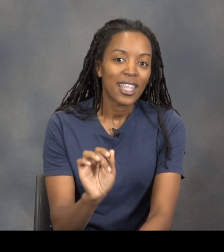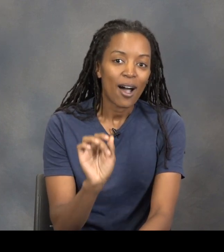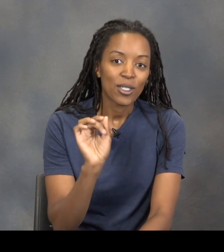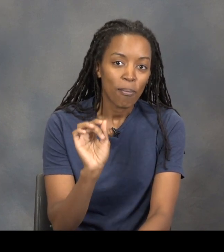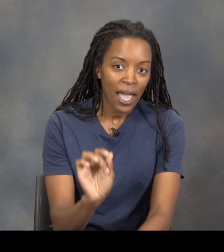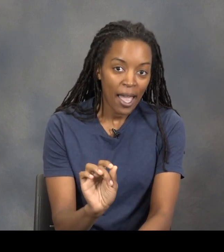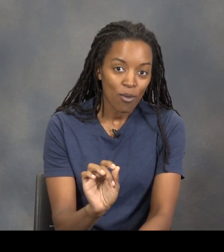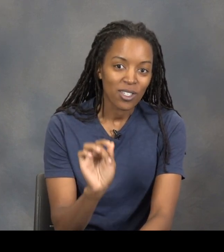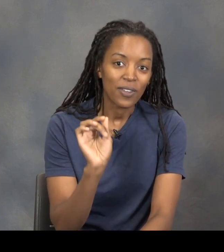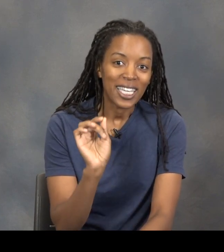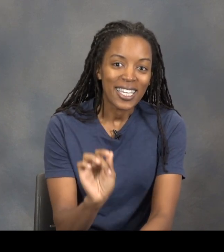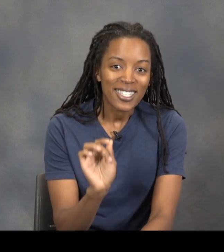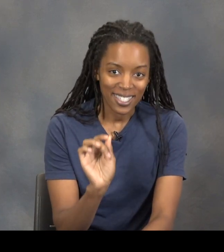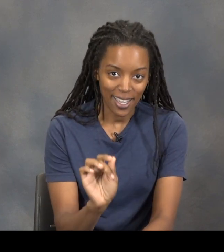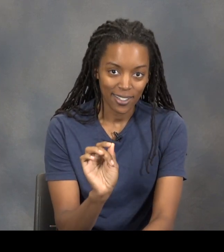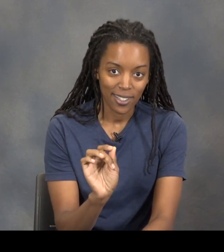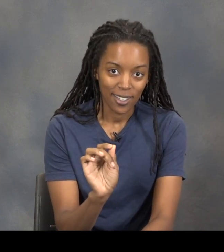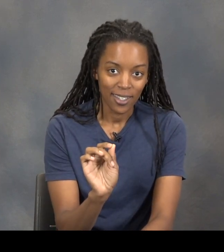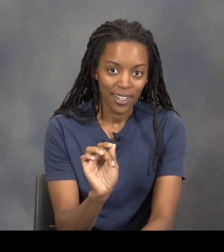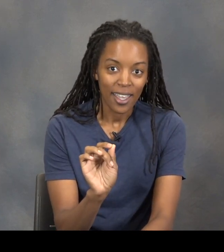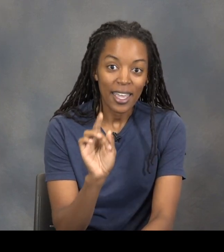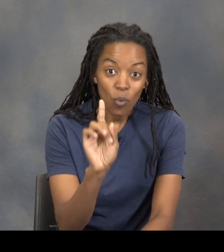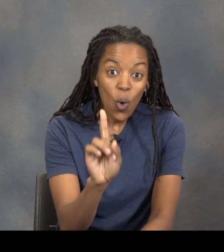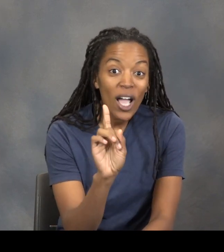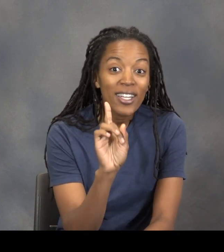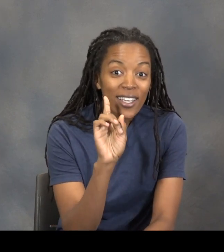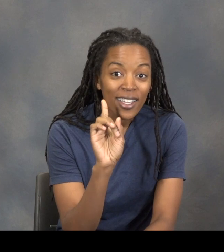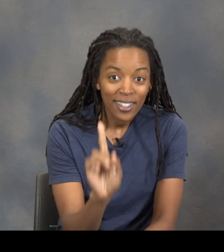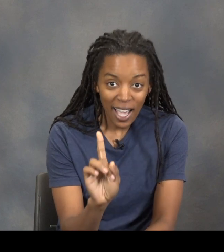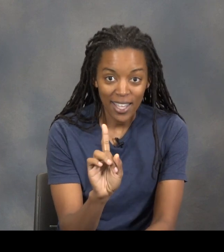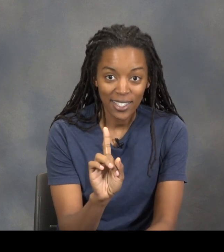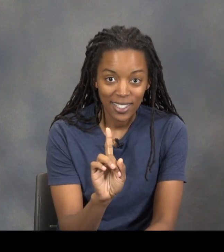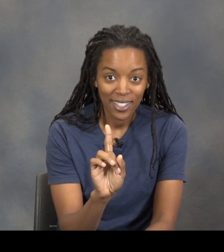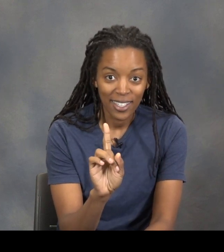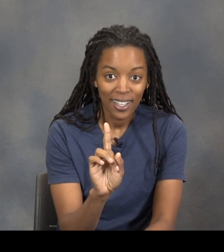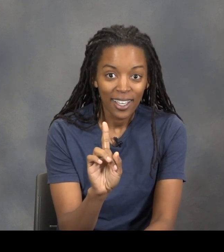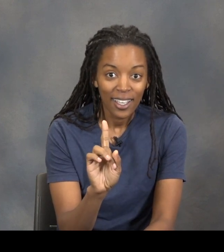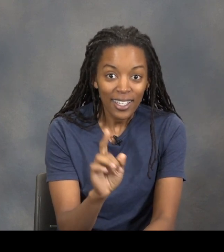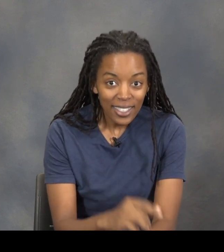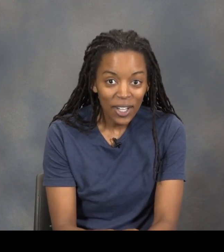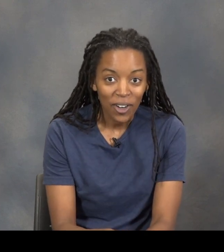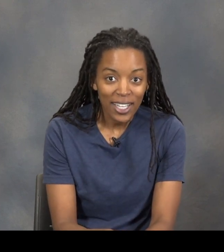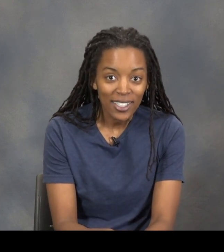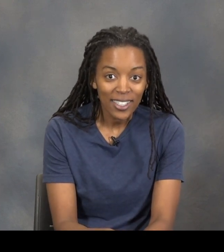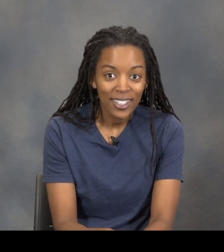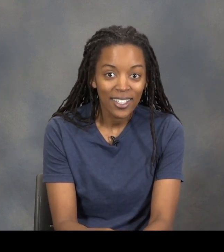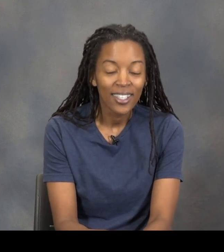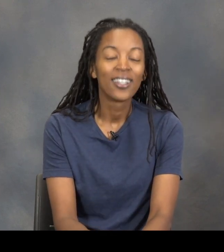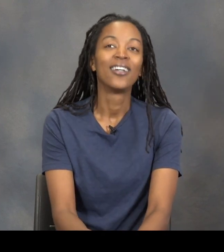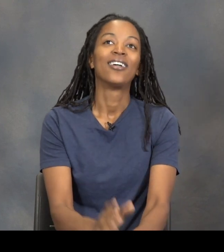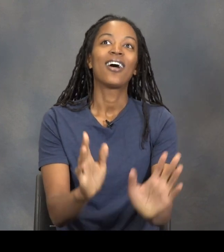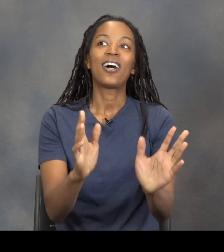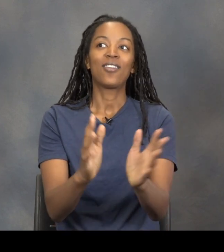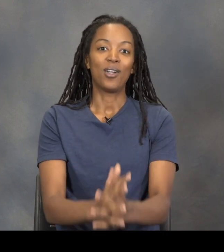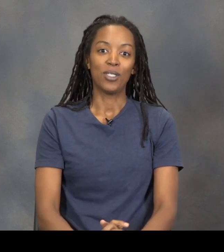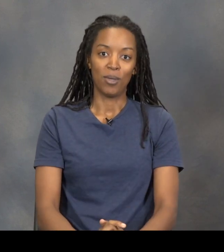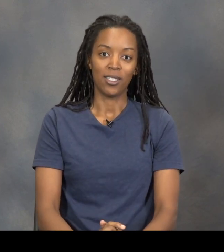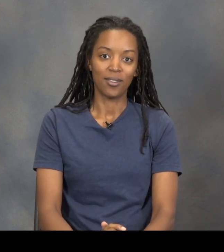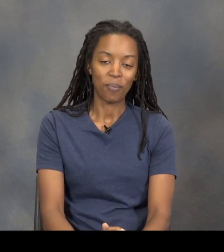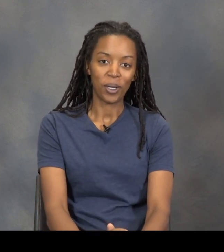30,000 pounds of insects in one night. Isn't that crazy? I thought it was amazing.